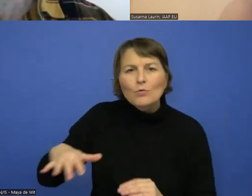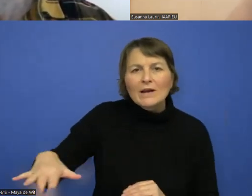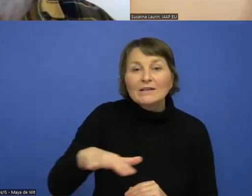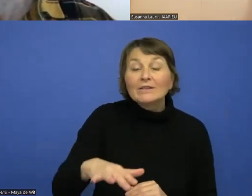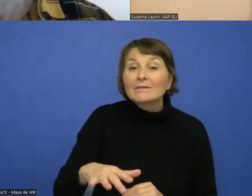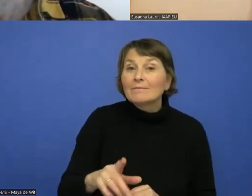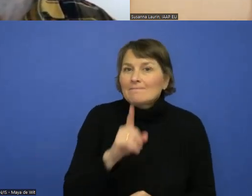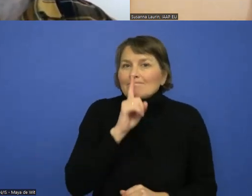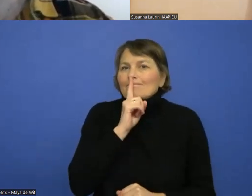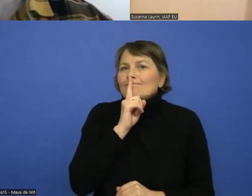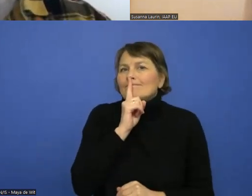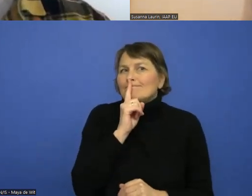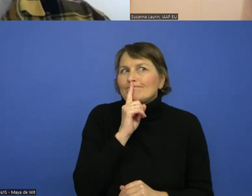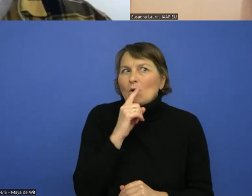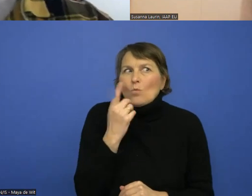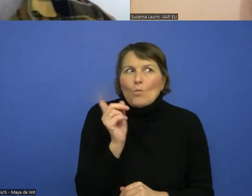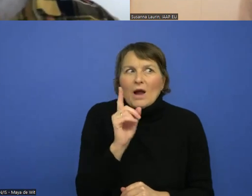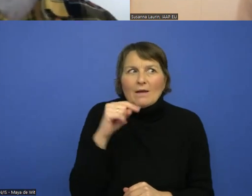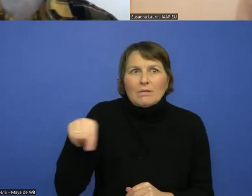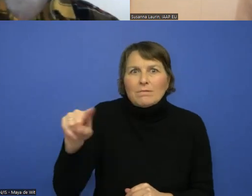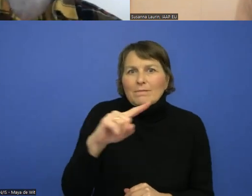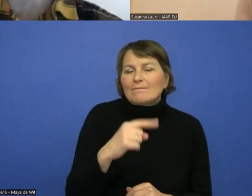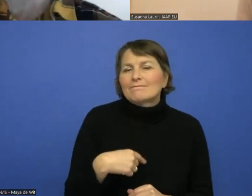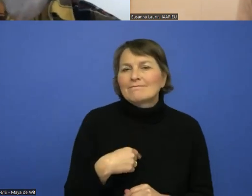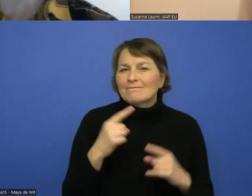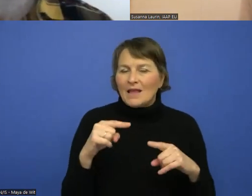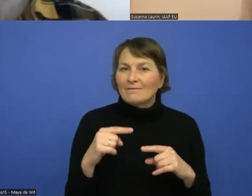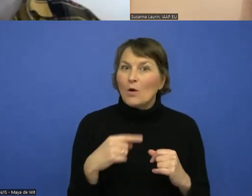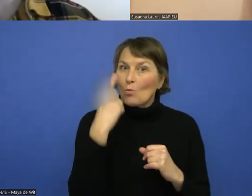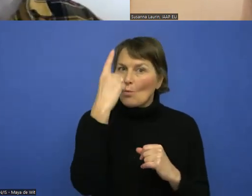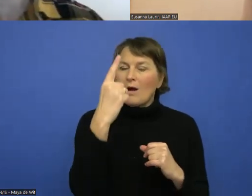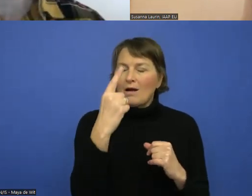Because now we have one version that may be updated sooner or later.